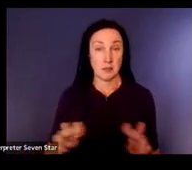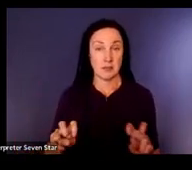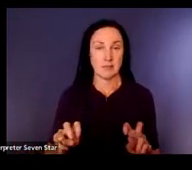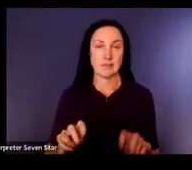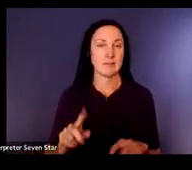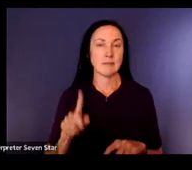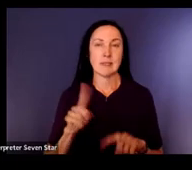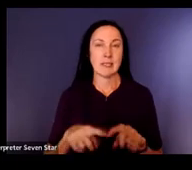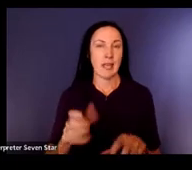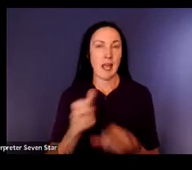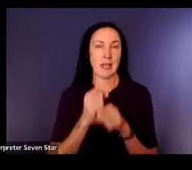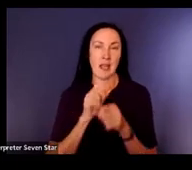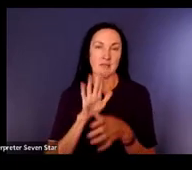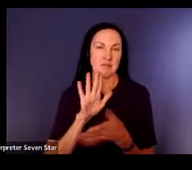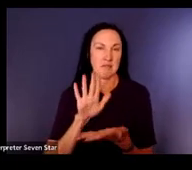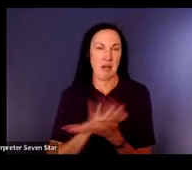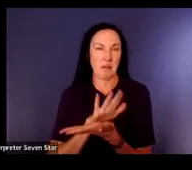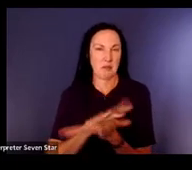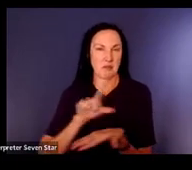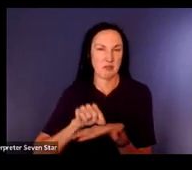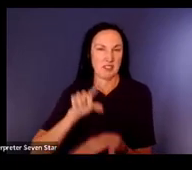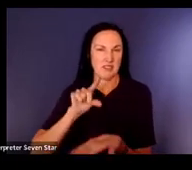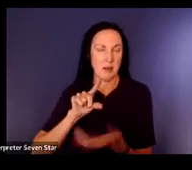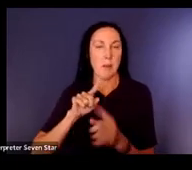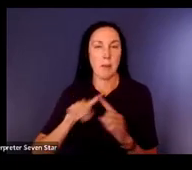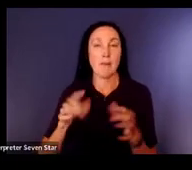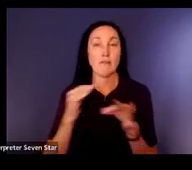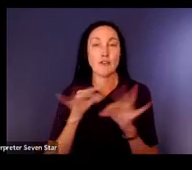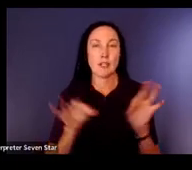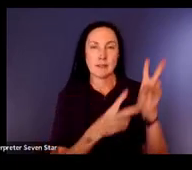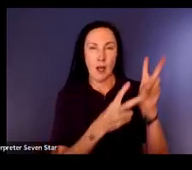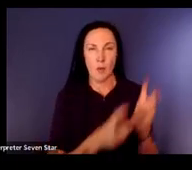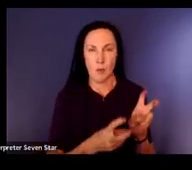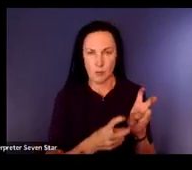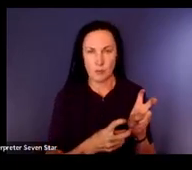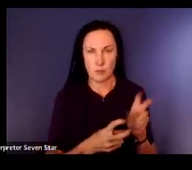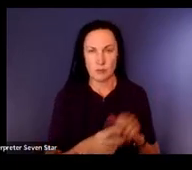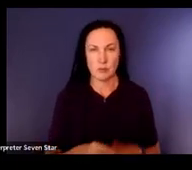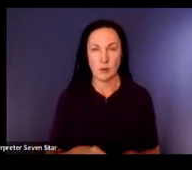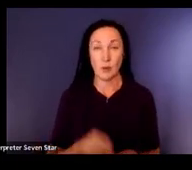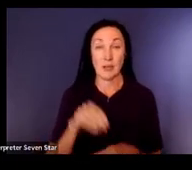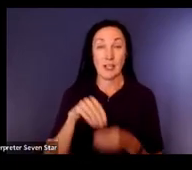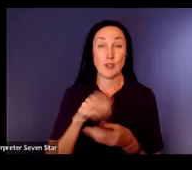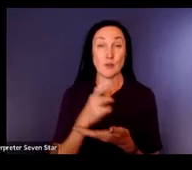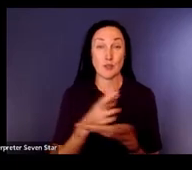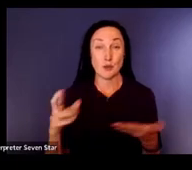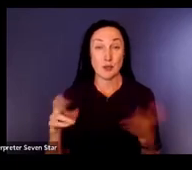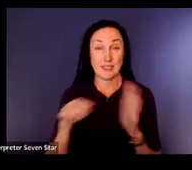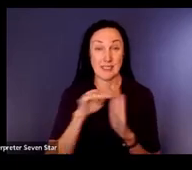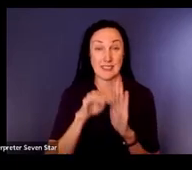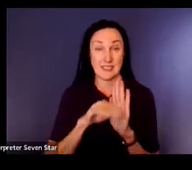available for free as a download and the link is also in our resources there at the end of this